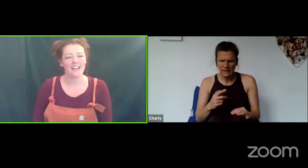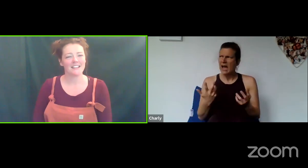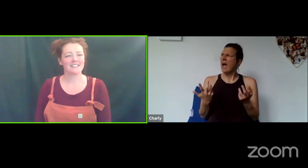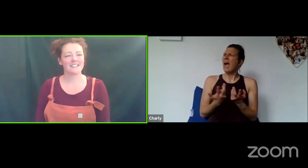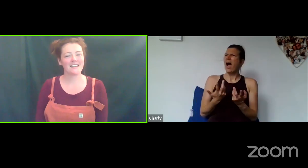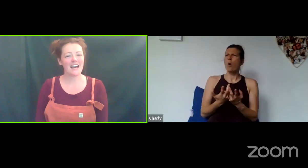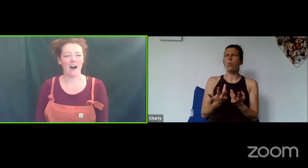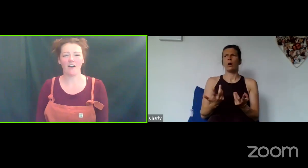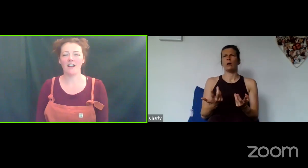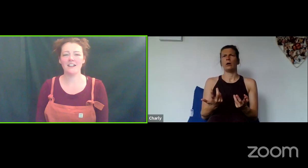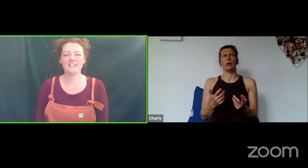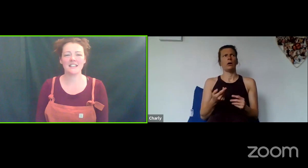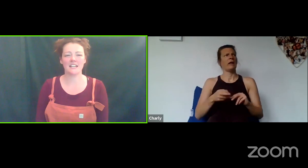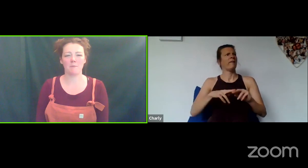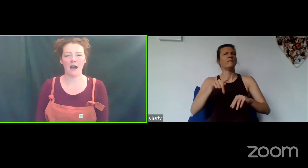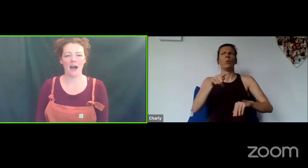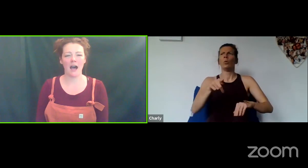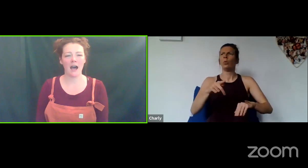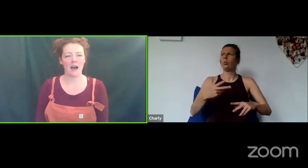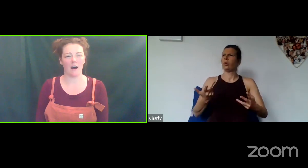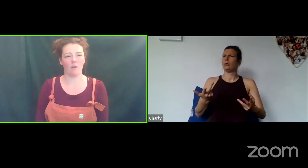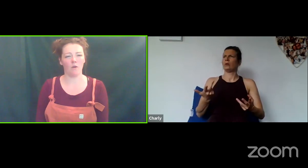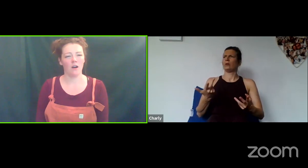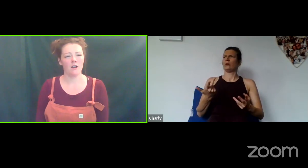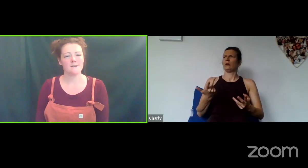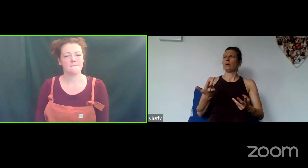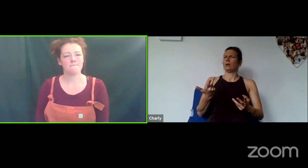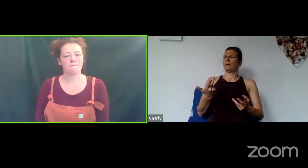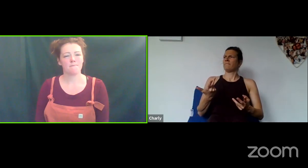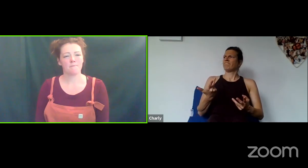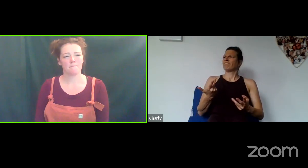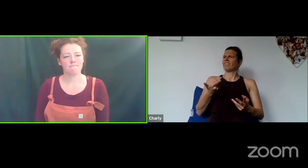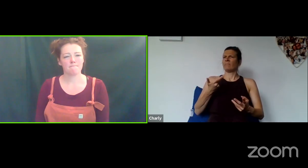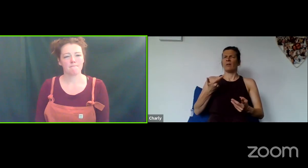Now... I'd like you to think about how...